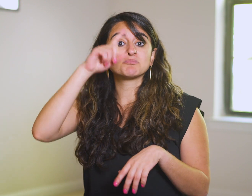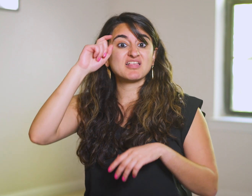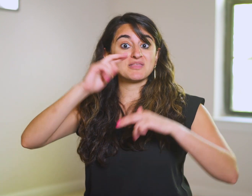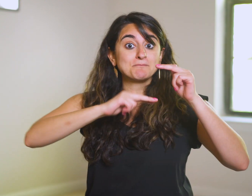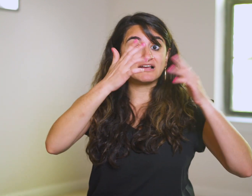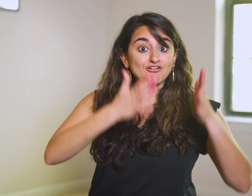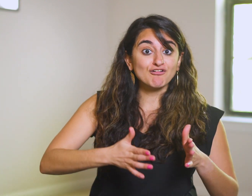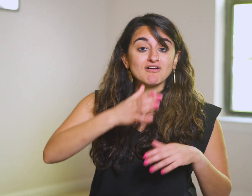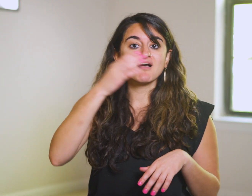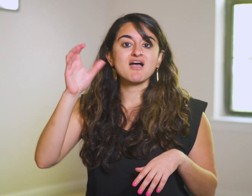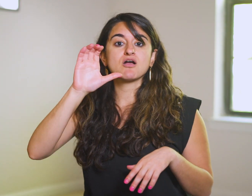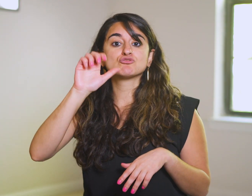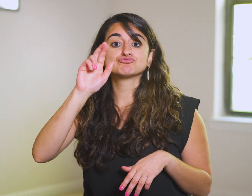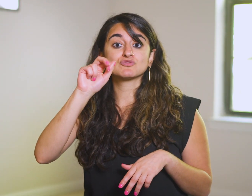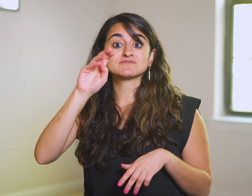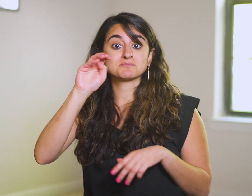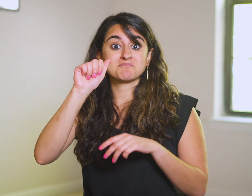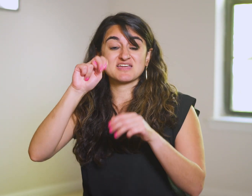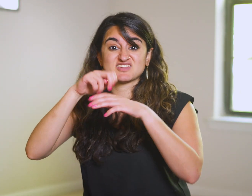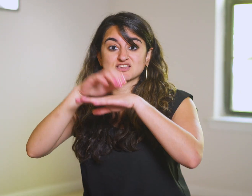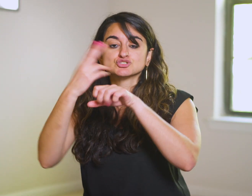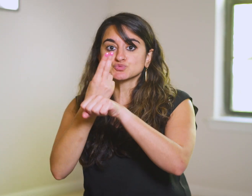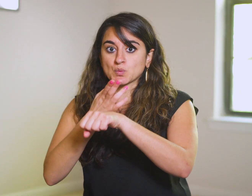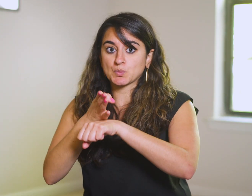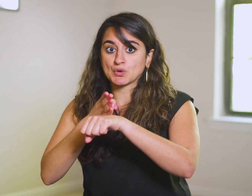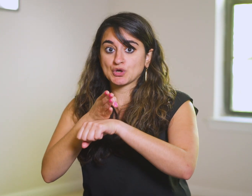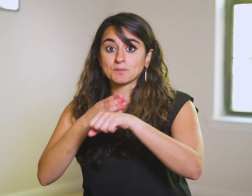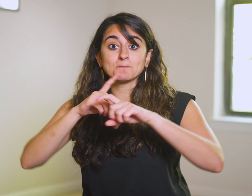because builders and craftsmen in England used wood.